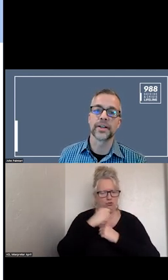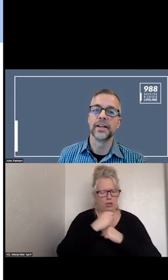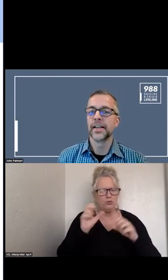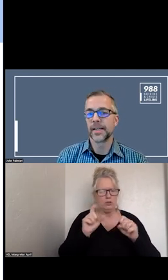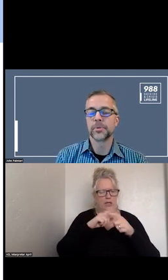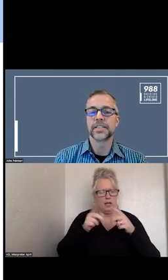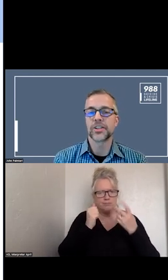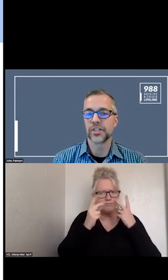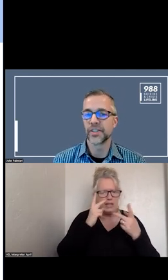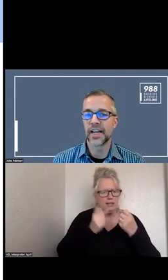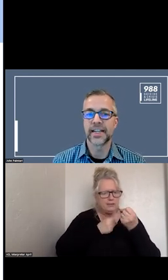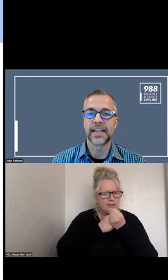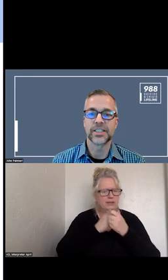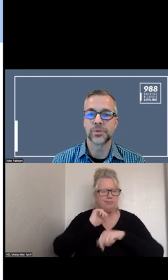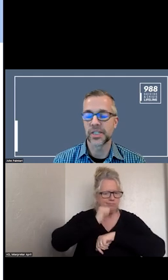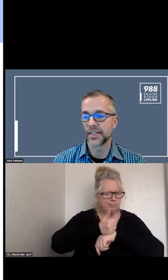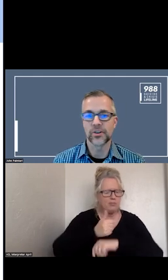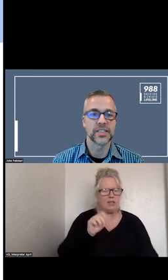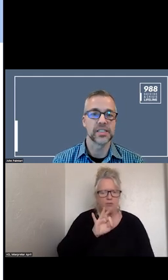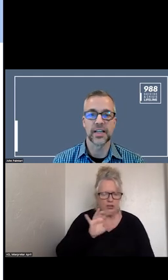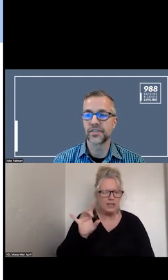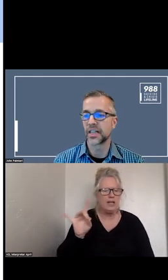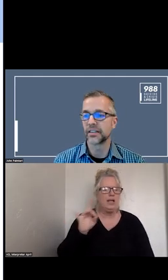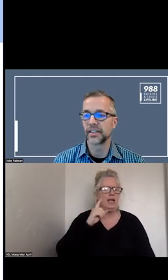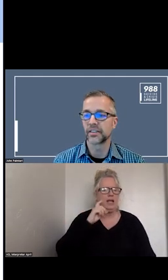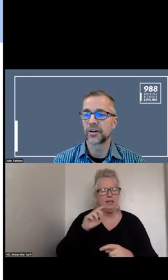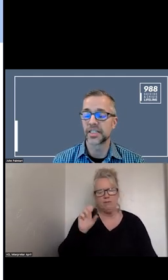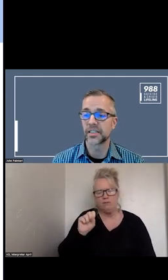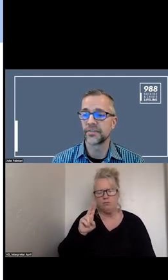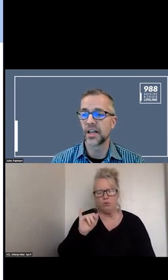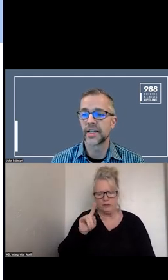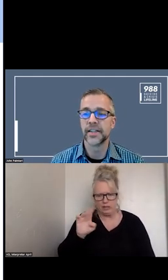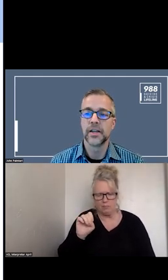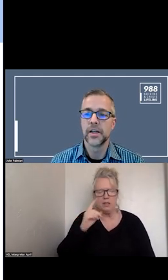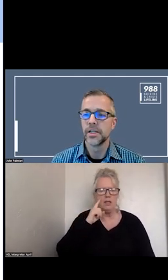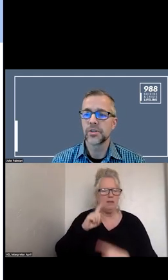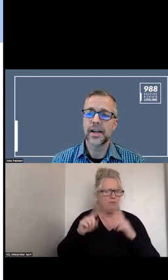IMPLEMENTATION OF THE SIDE CRISIS LIFELINE. .